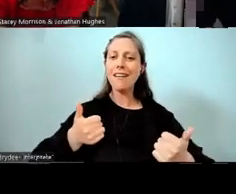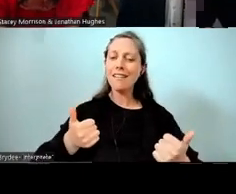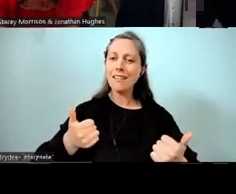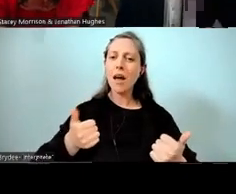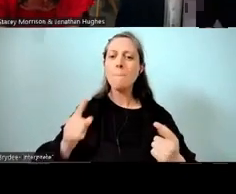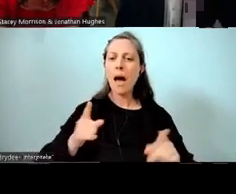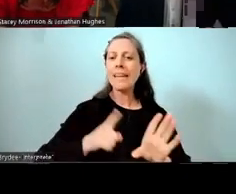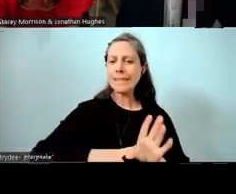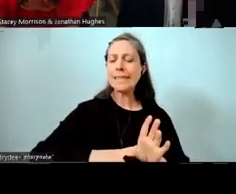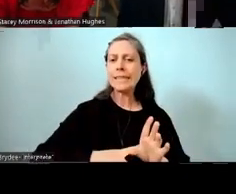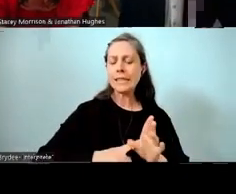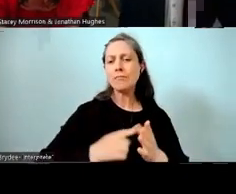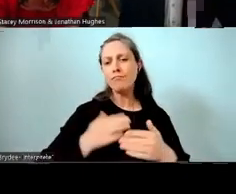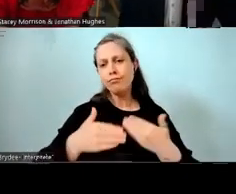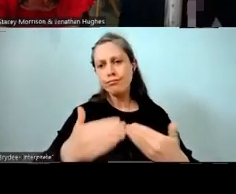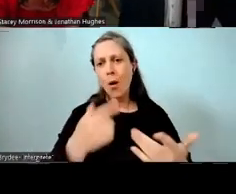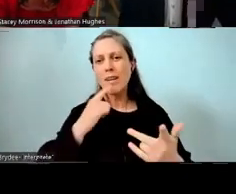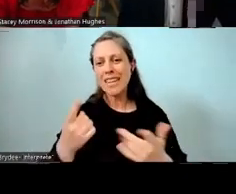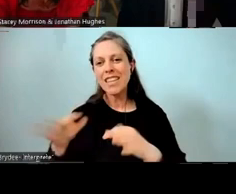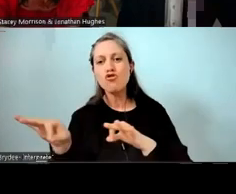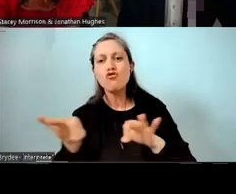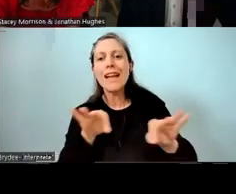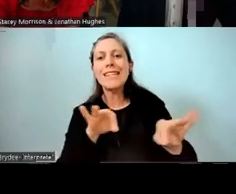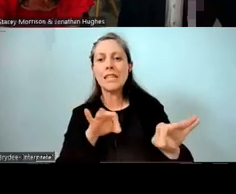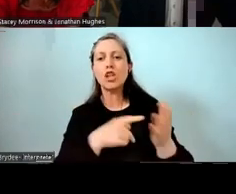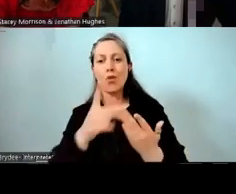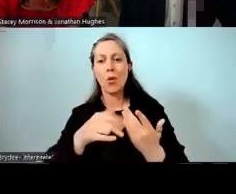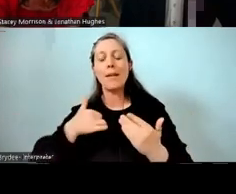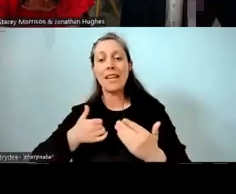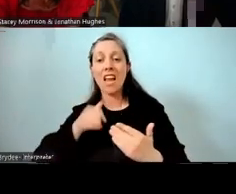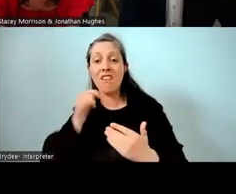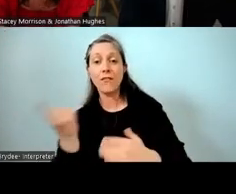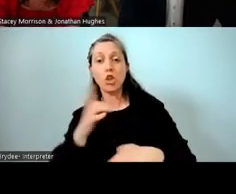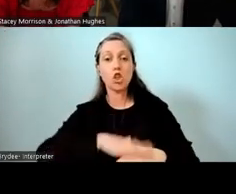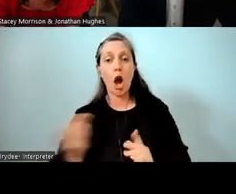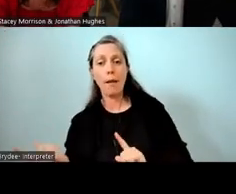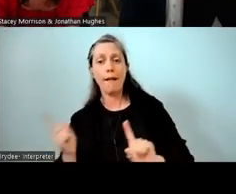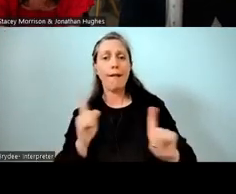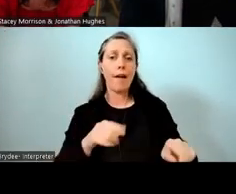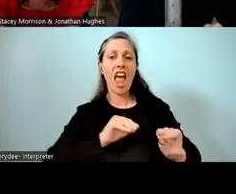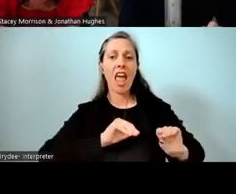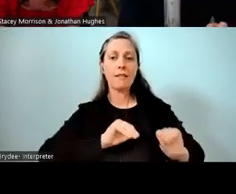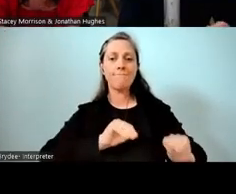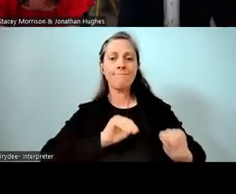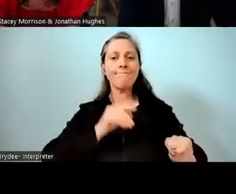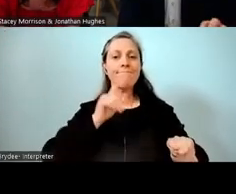and we actually said, "We need that transition programme for our kids going into our English medium classes." So what we ended up doing